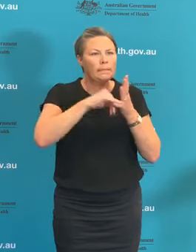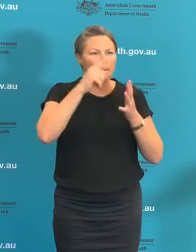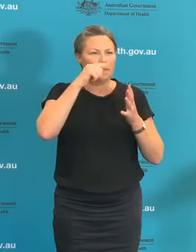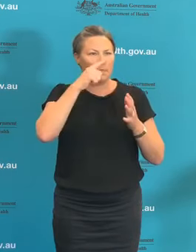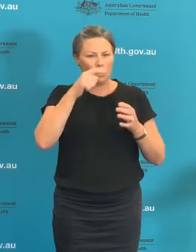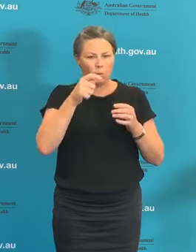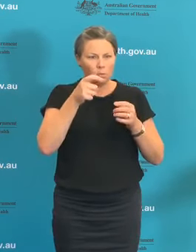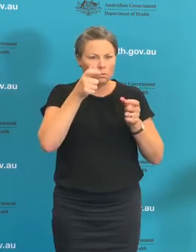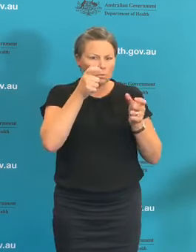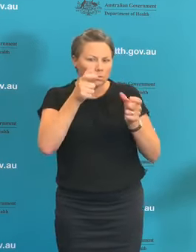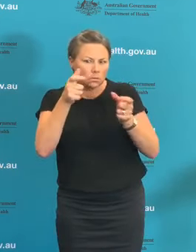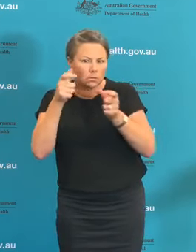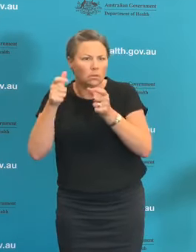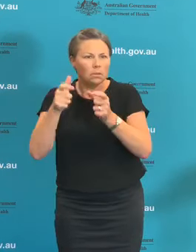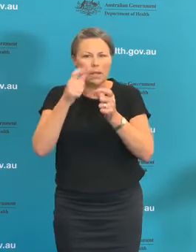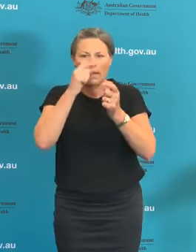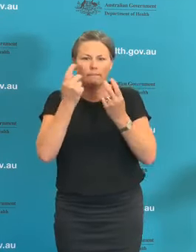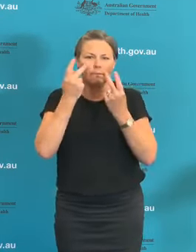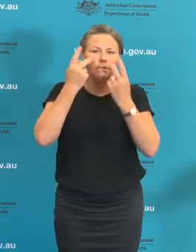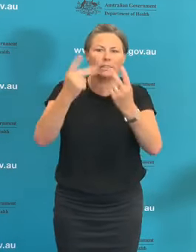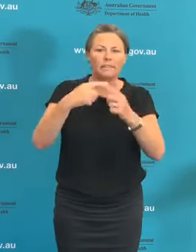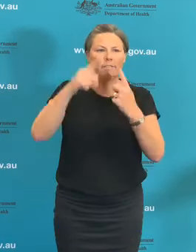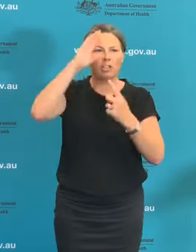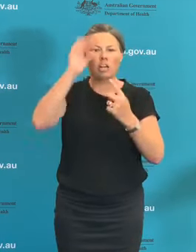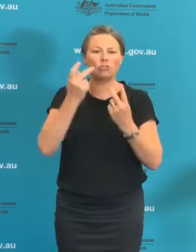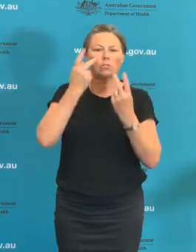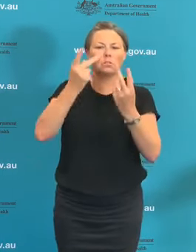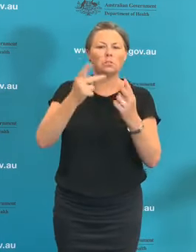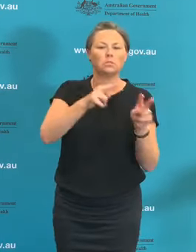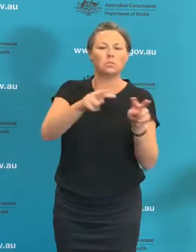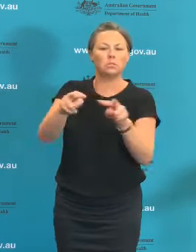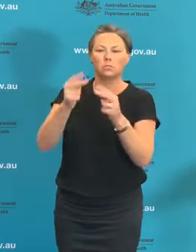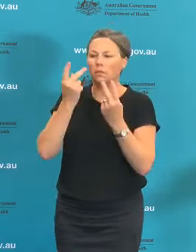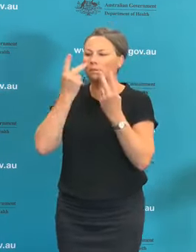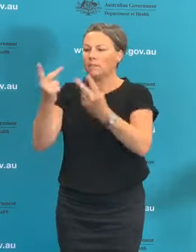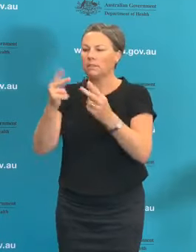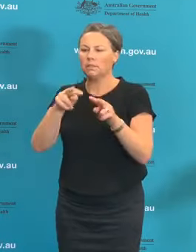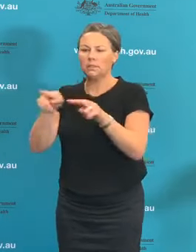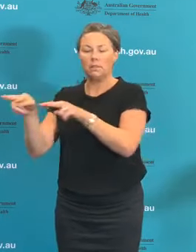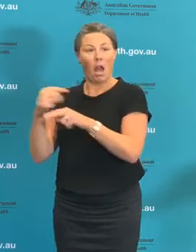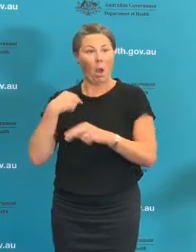actually happening? Well, the World Health Organisation has a